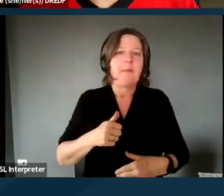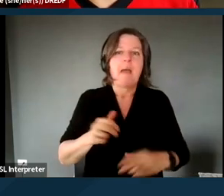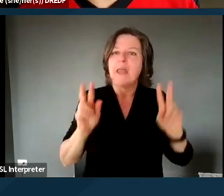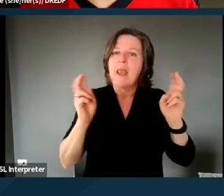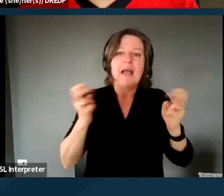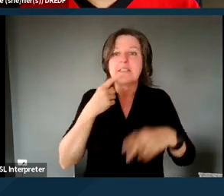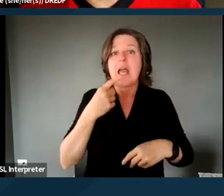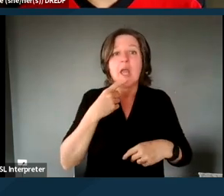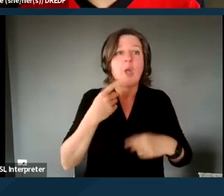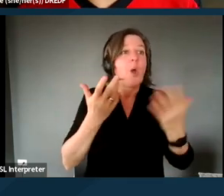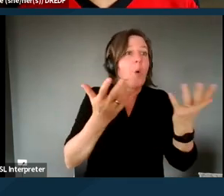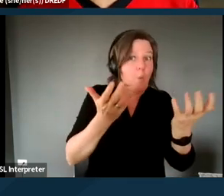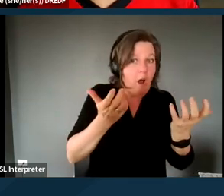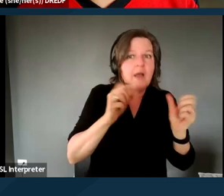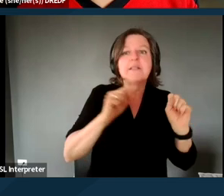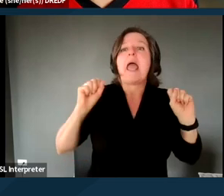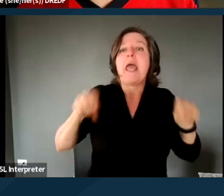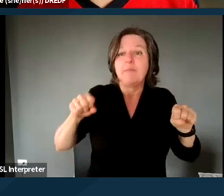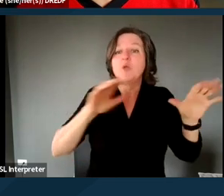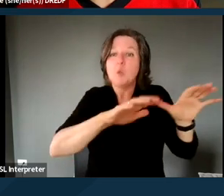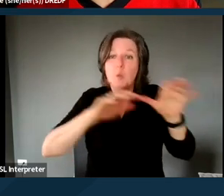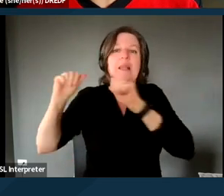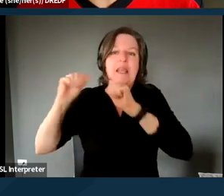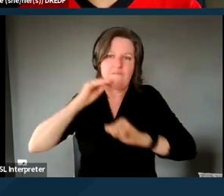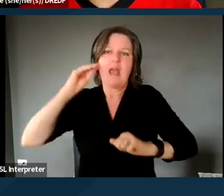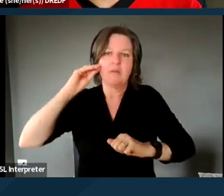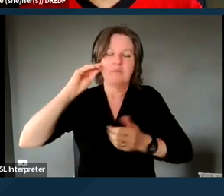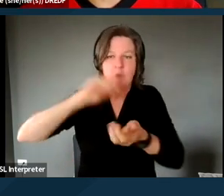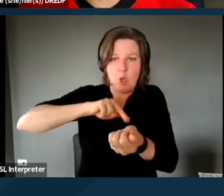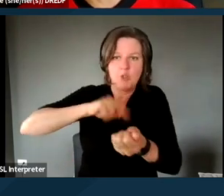So just noting that that is a component of CalAIM,